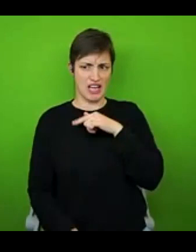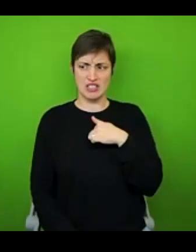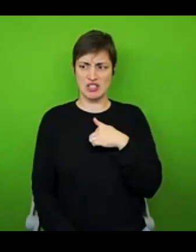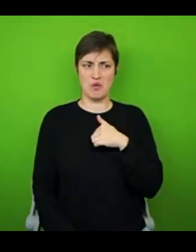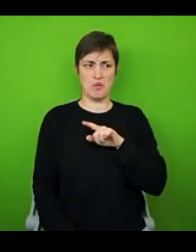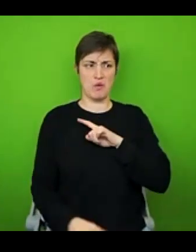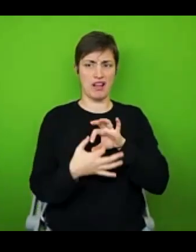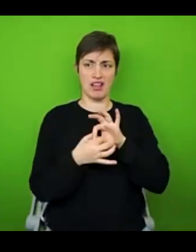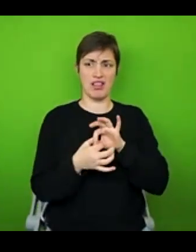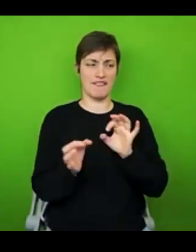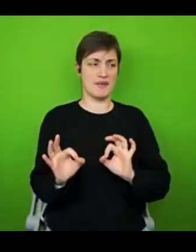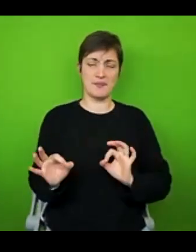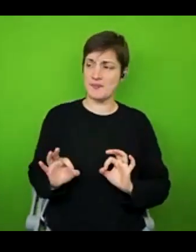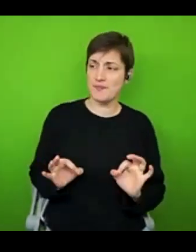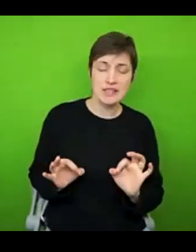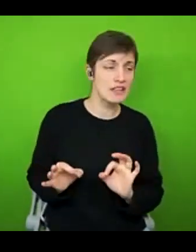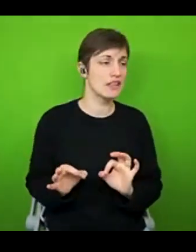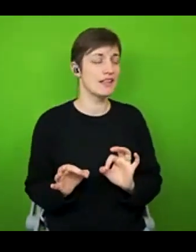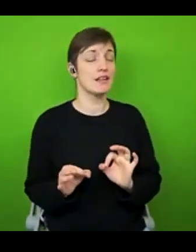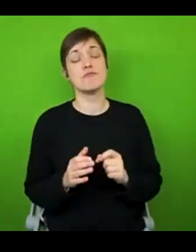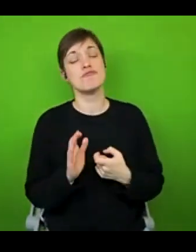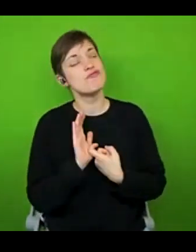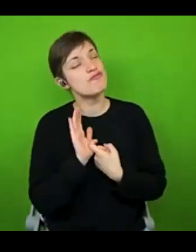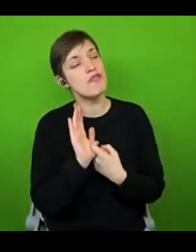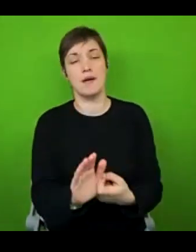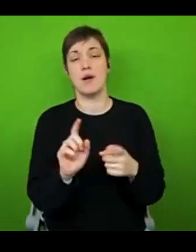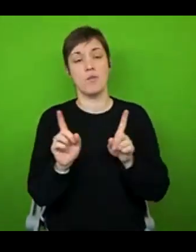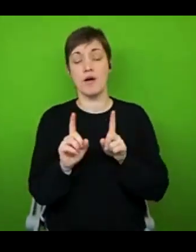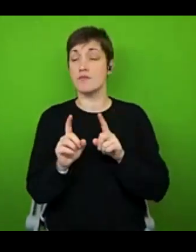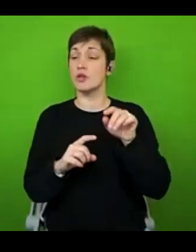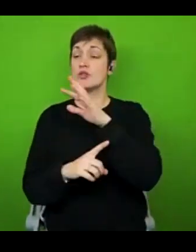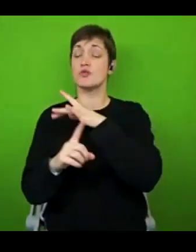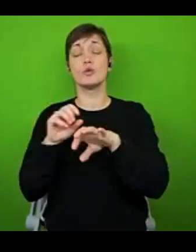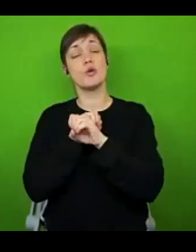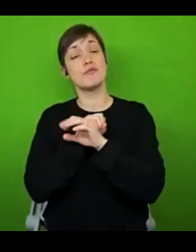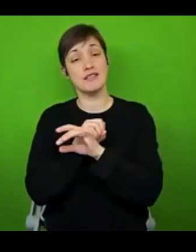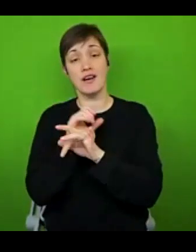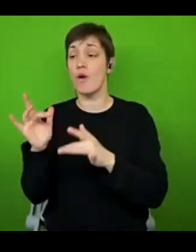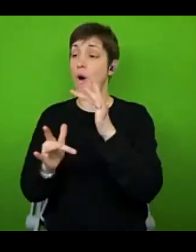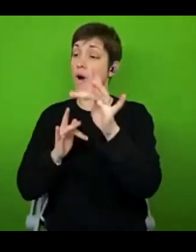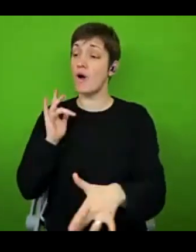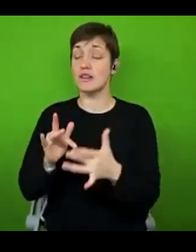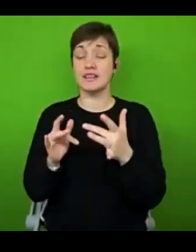relate to, I'd really recommend leaning into social media and the online chronic illness community. And I